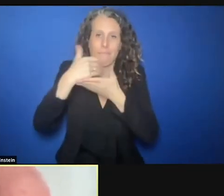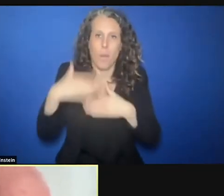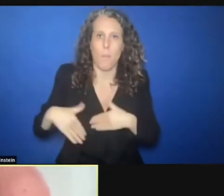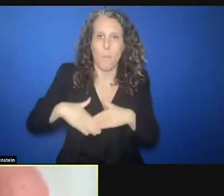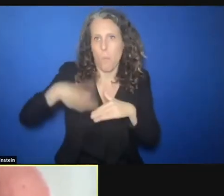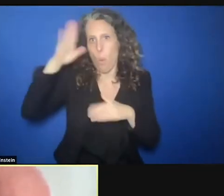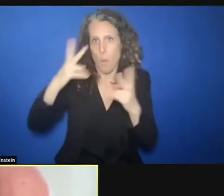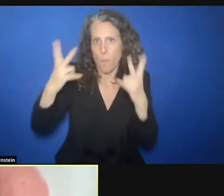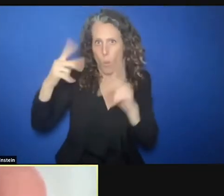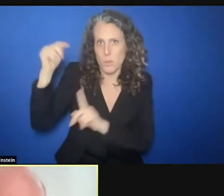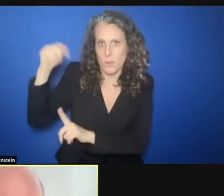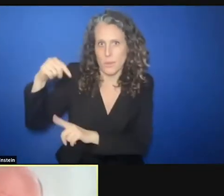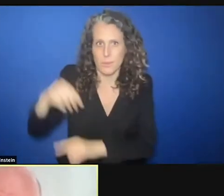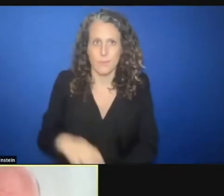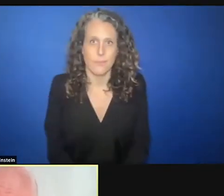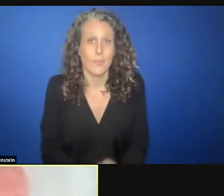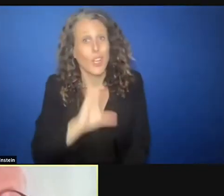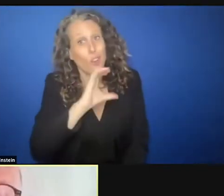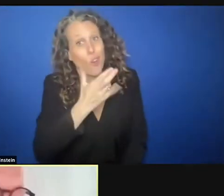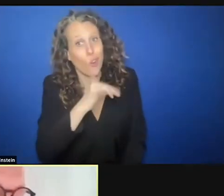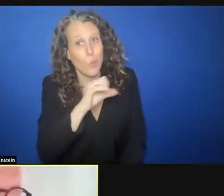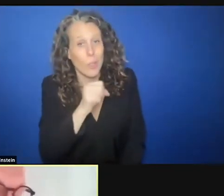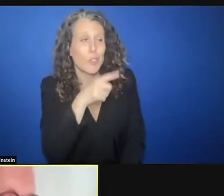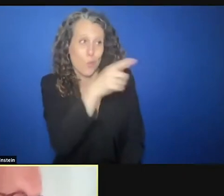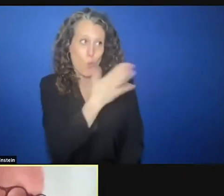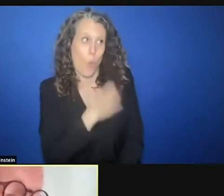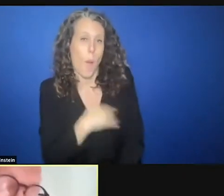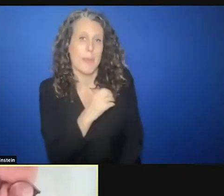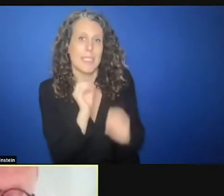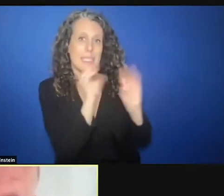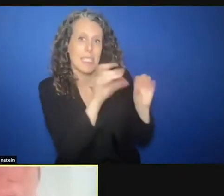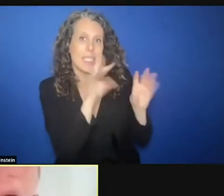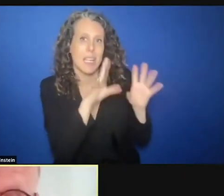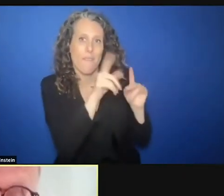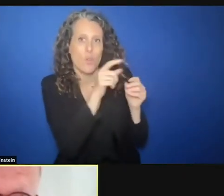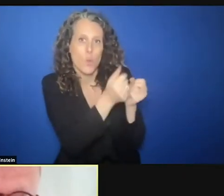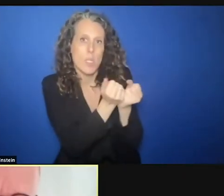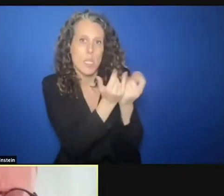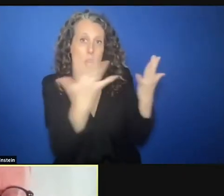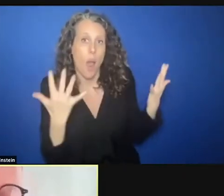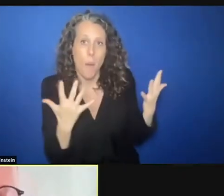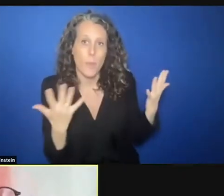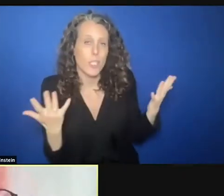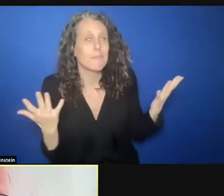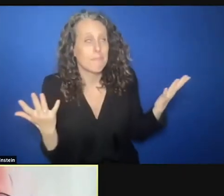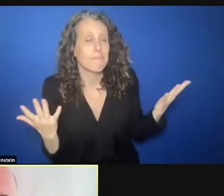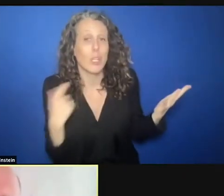I know you want to have figures. And yes, also Switzerland will increase our funding